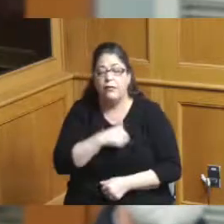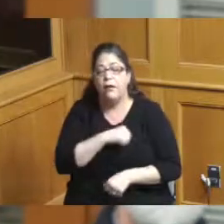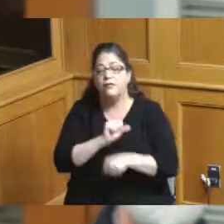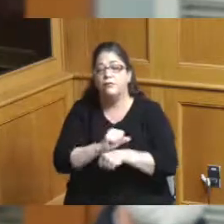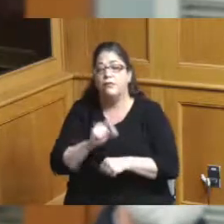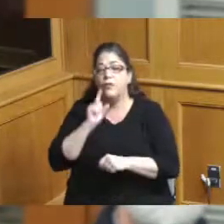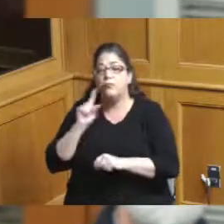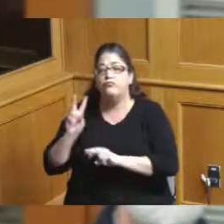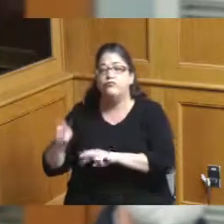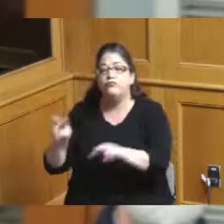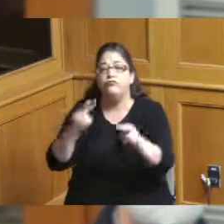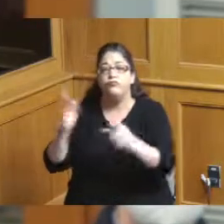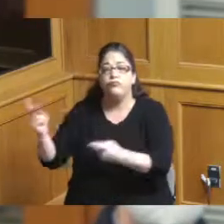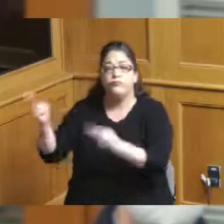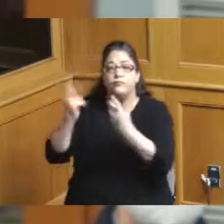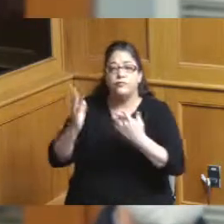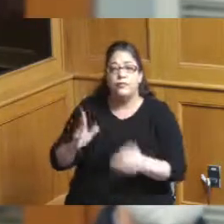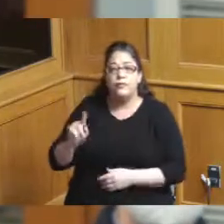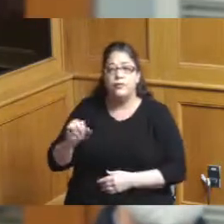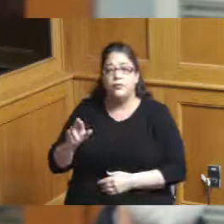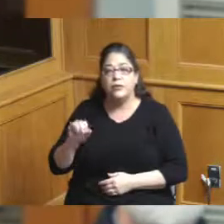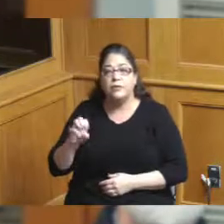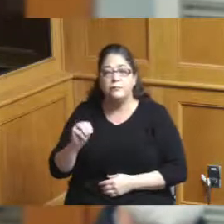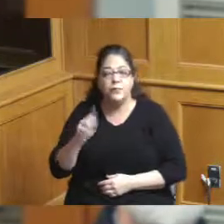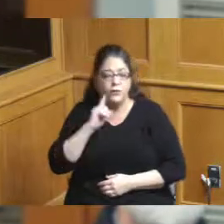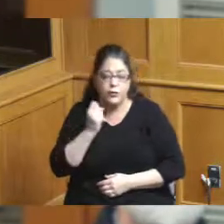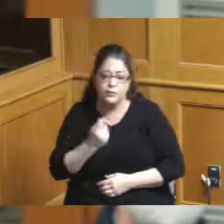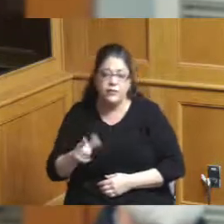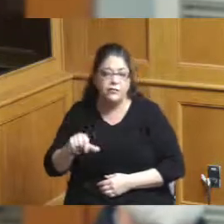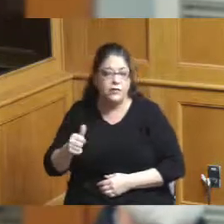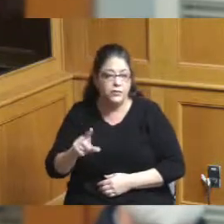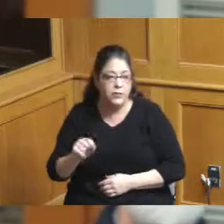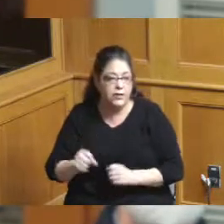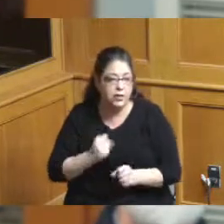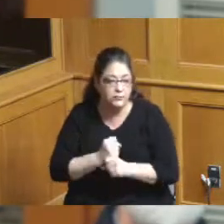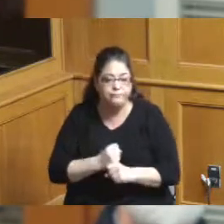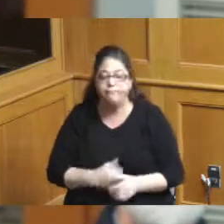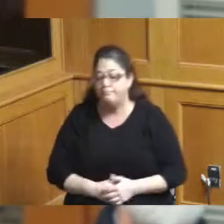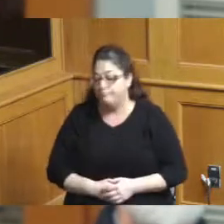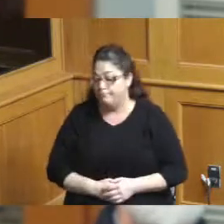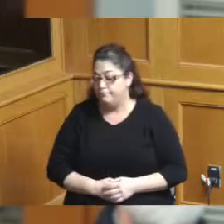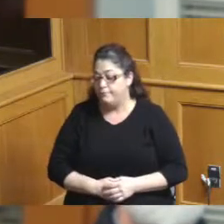attracting people in our city for a couple decades today is exciting because we have a historic